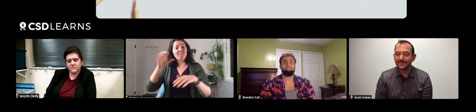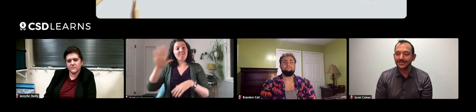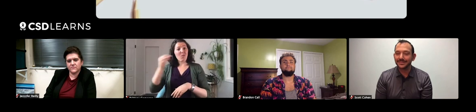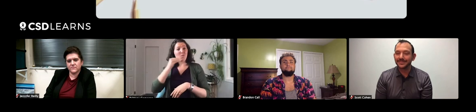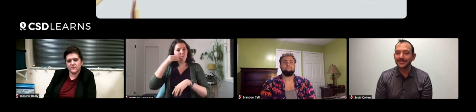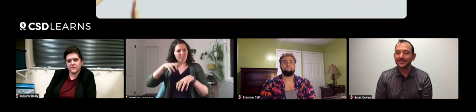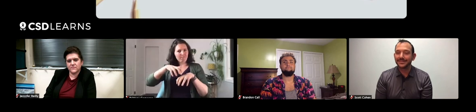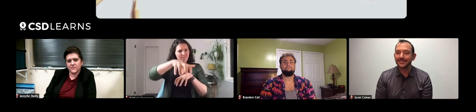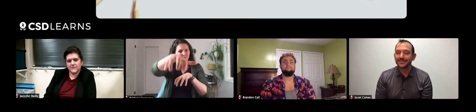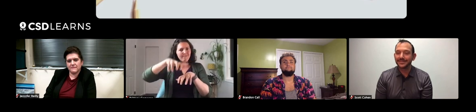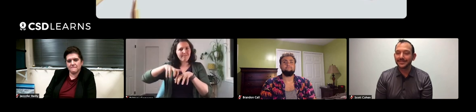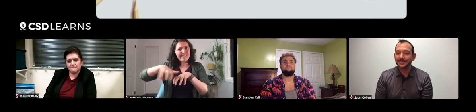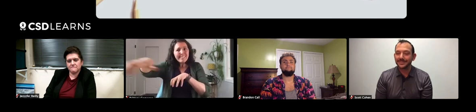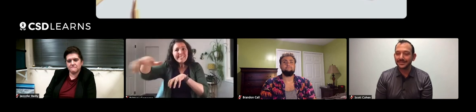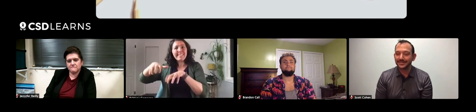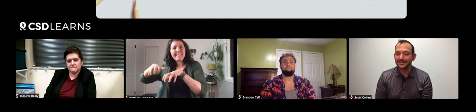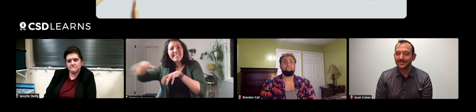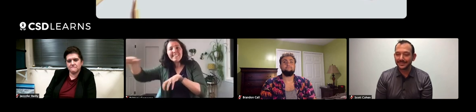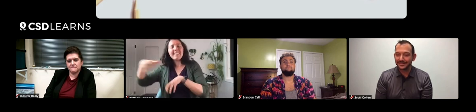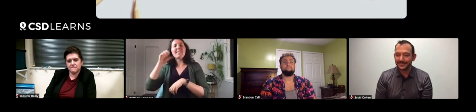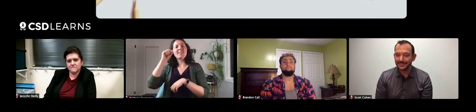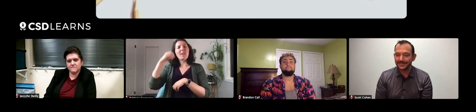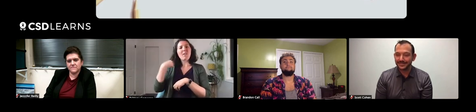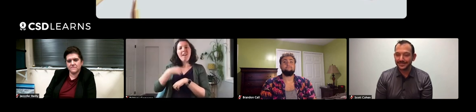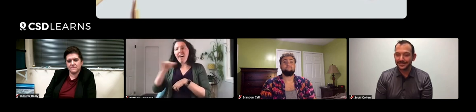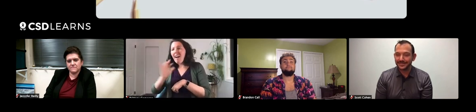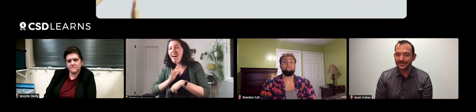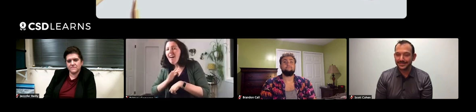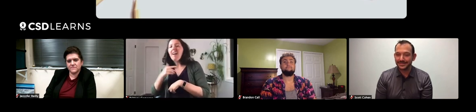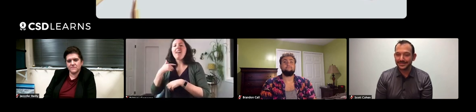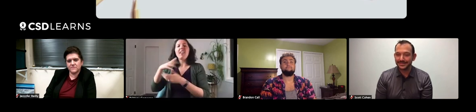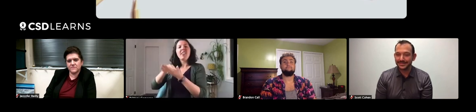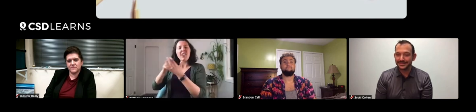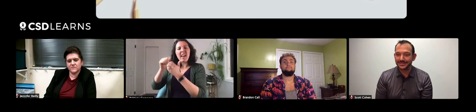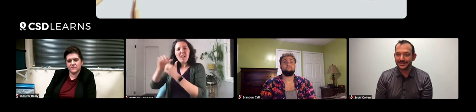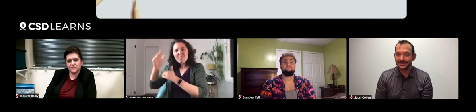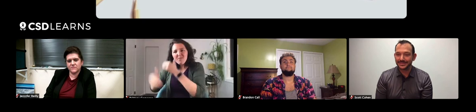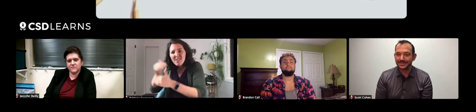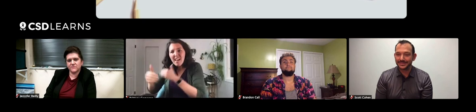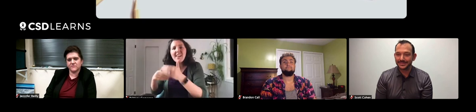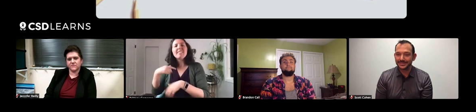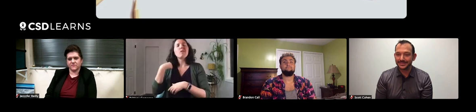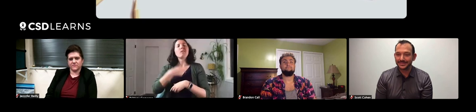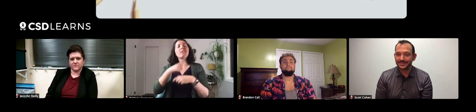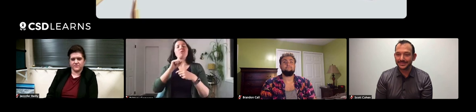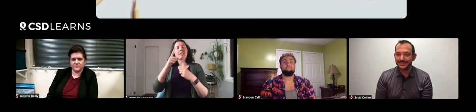Their home has just rows and rows and rows of lilies. I learned about that process.